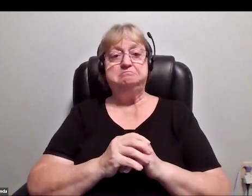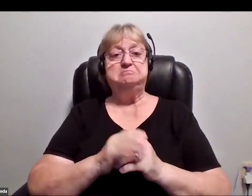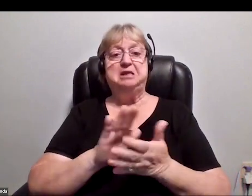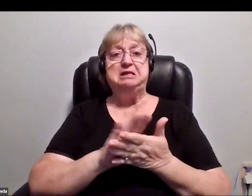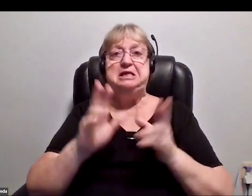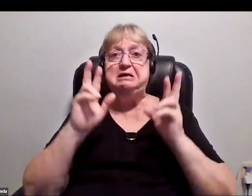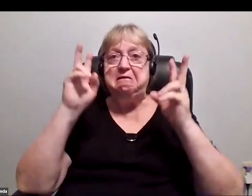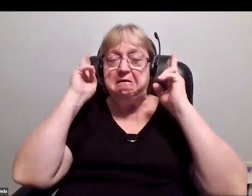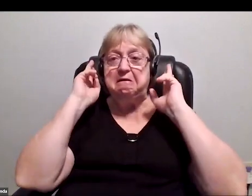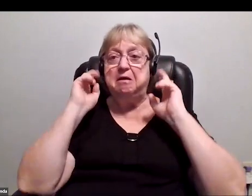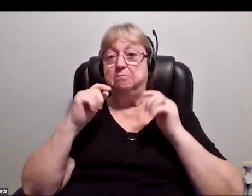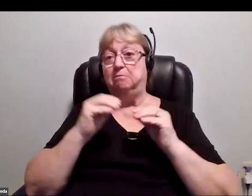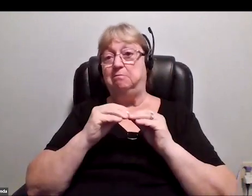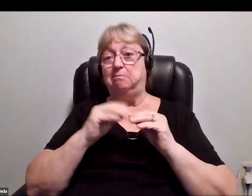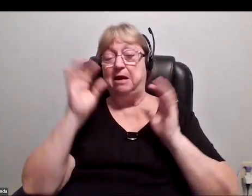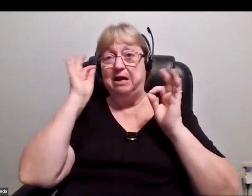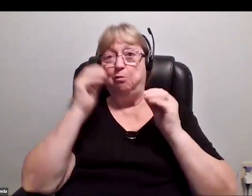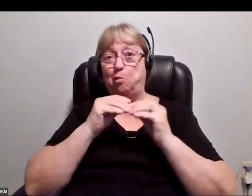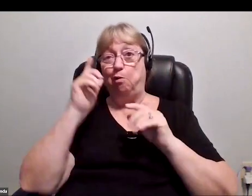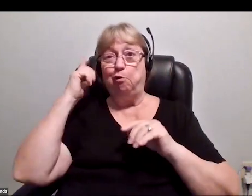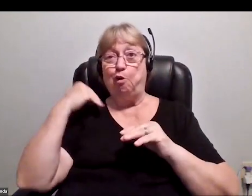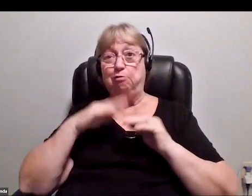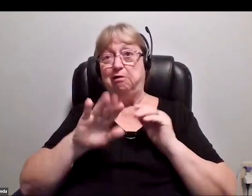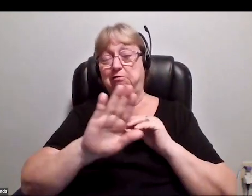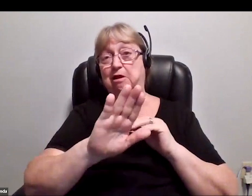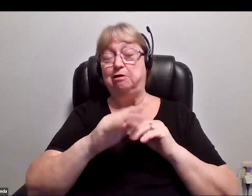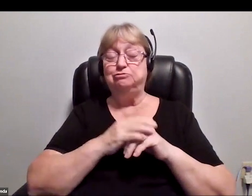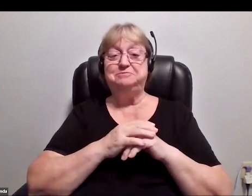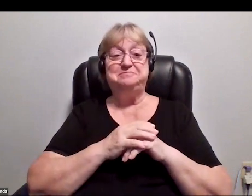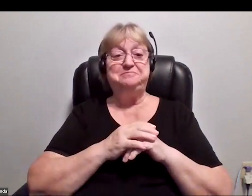I definitely have longer hair than any of these men for sure,